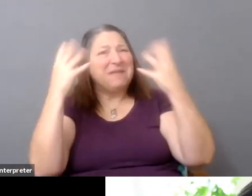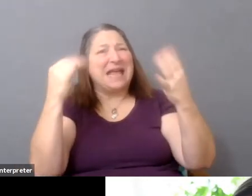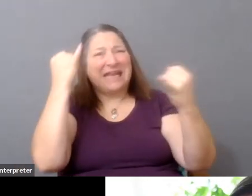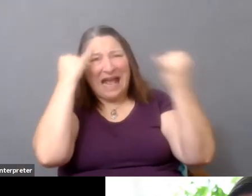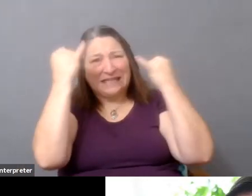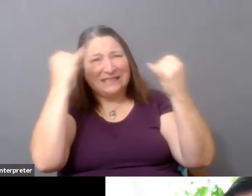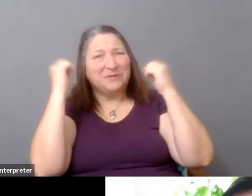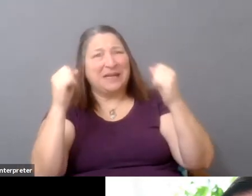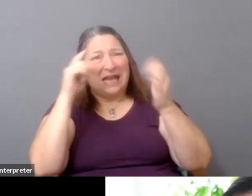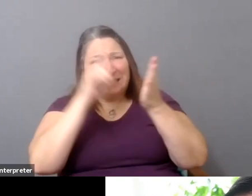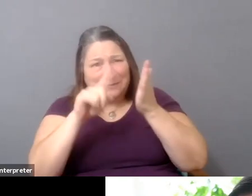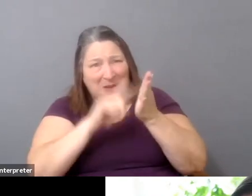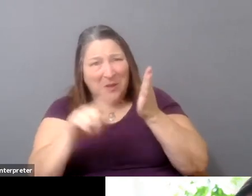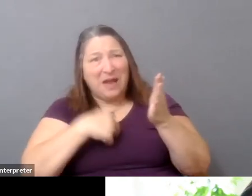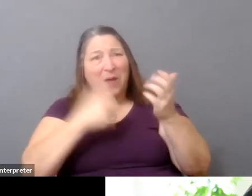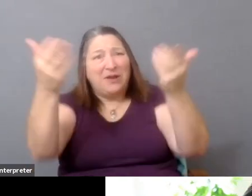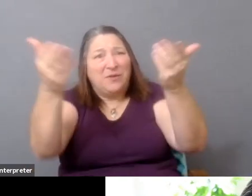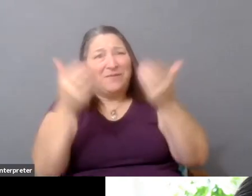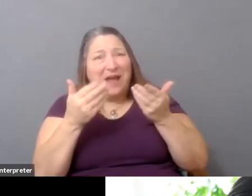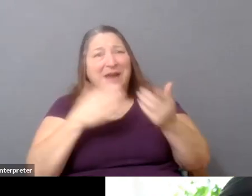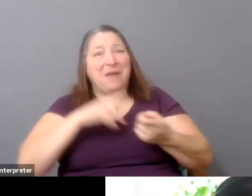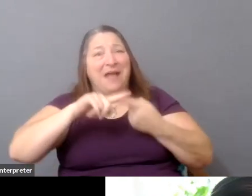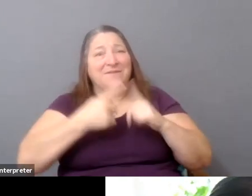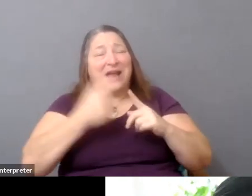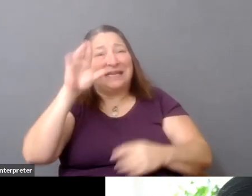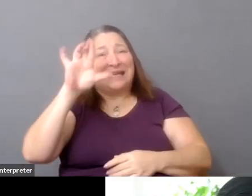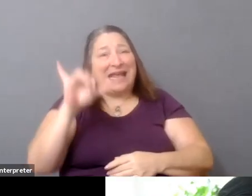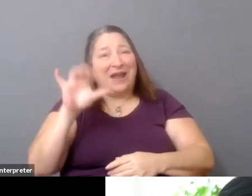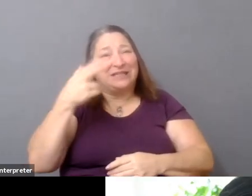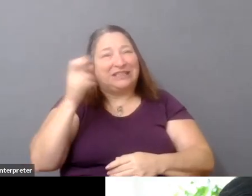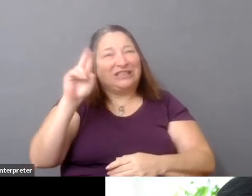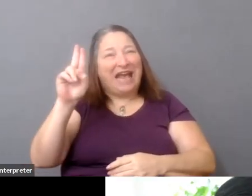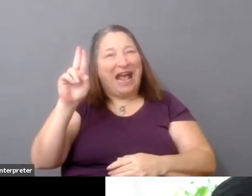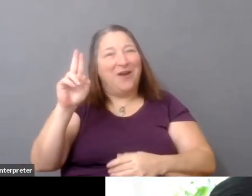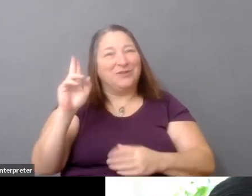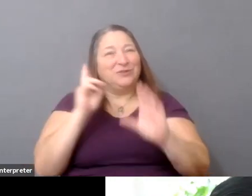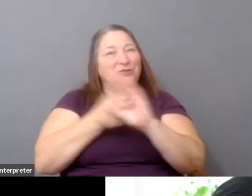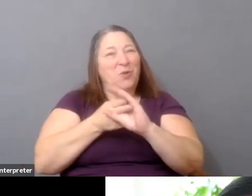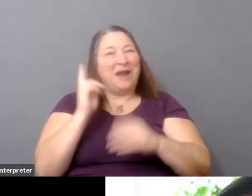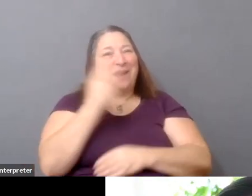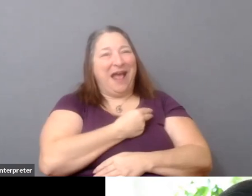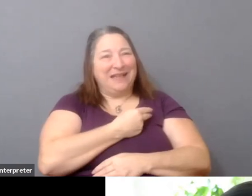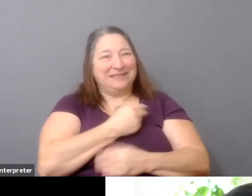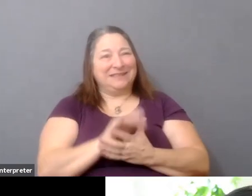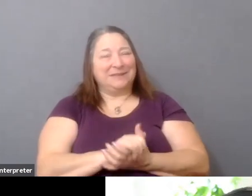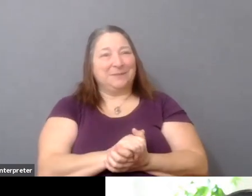So I'd like to invite my friend Gary Chou into the conversation. And, you know, Gary has been someone